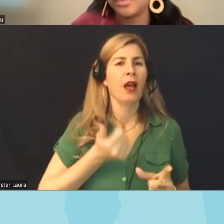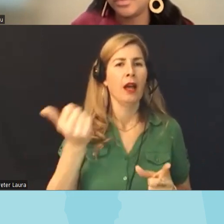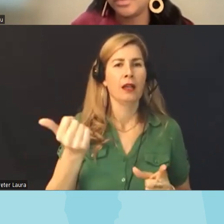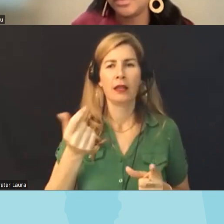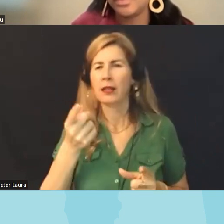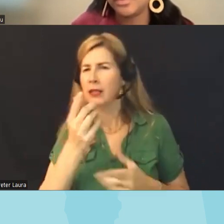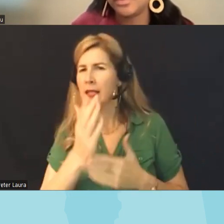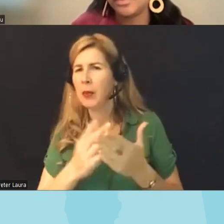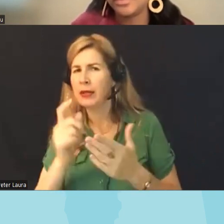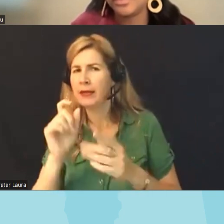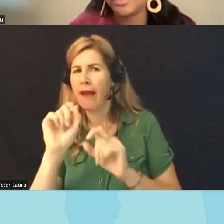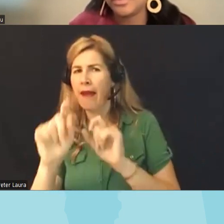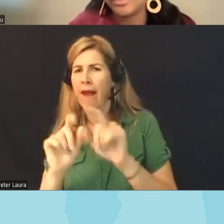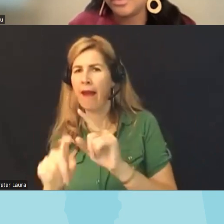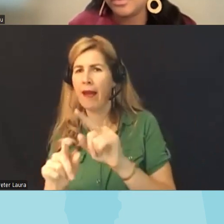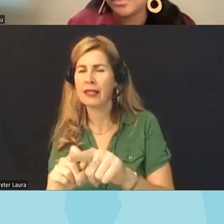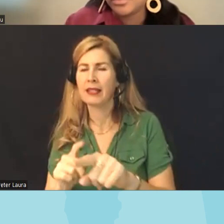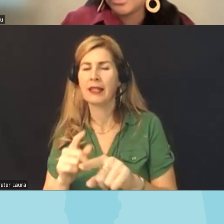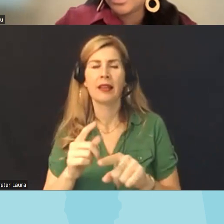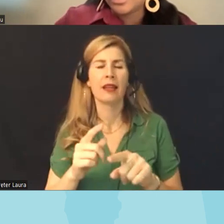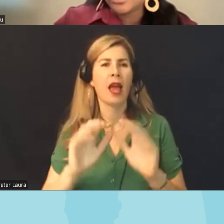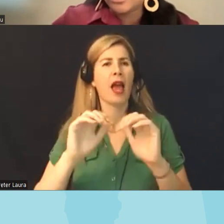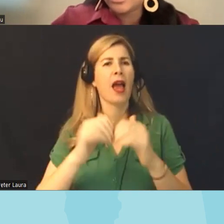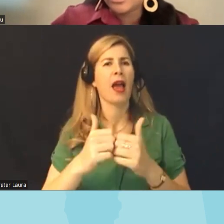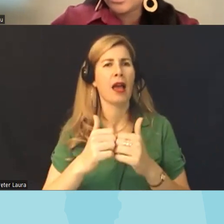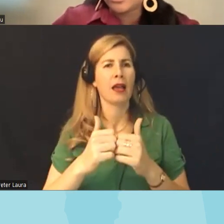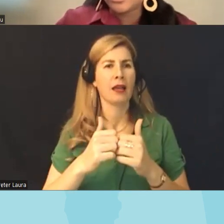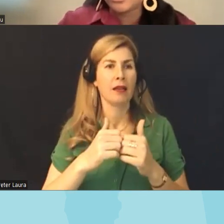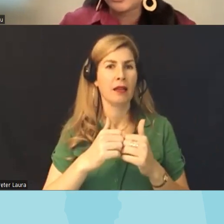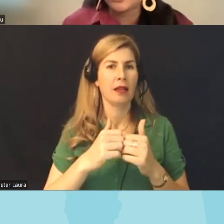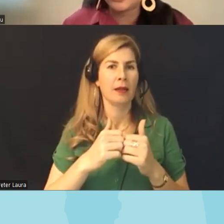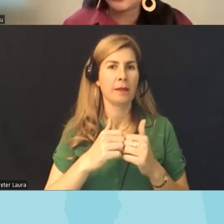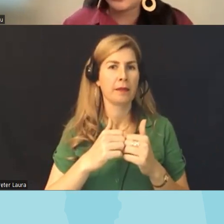ahead of time was how can folks find out either if you or somebody else would to answer how can